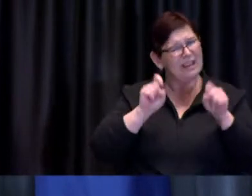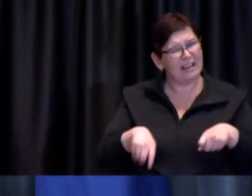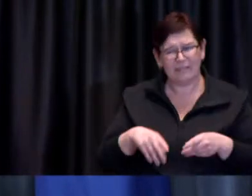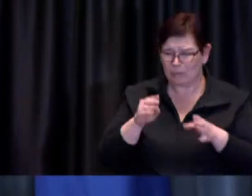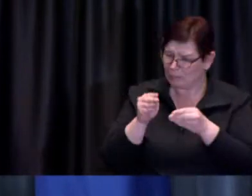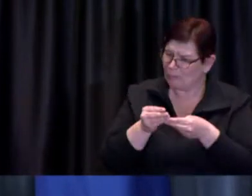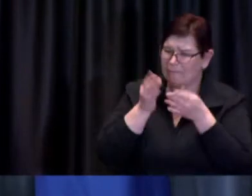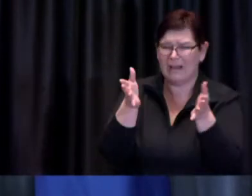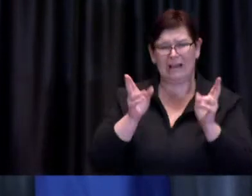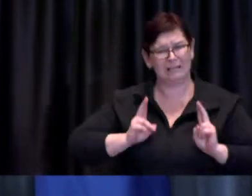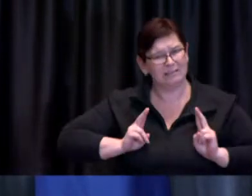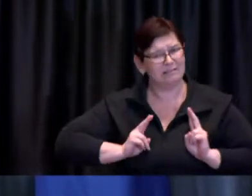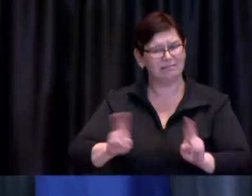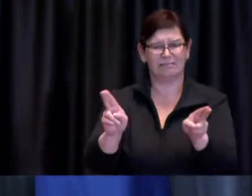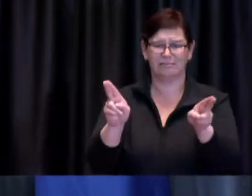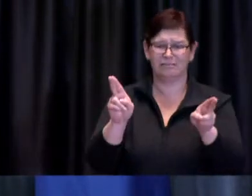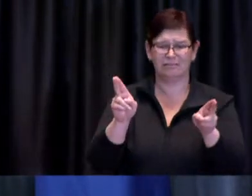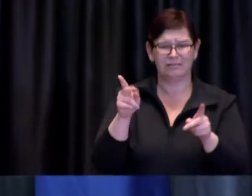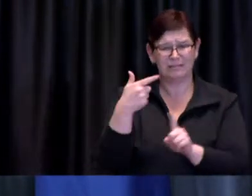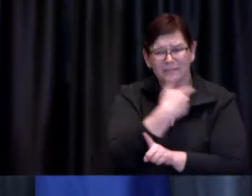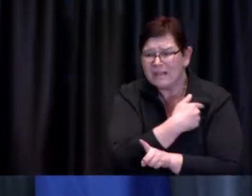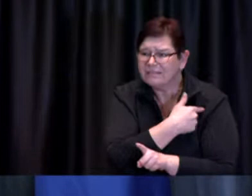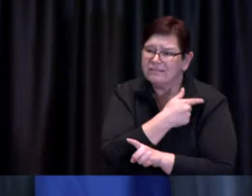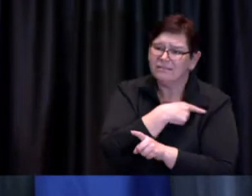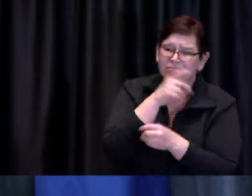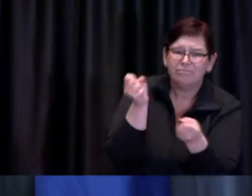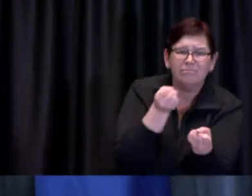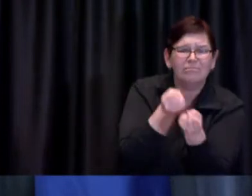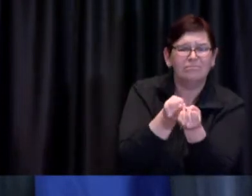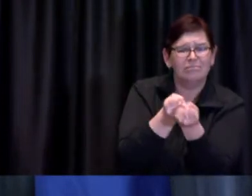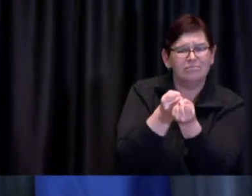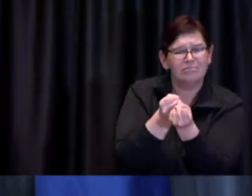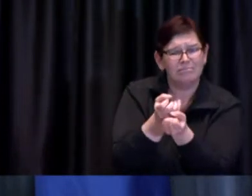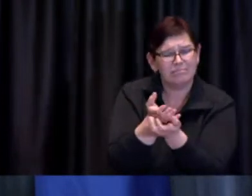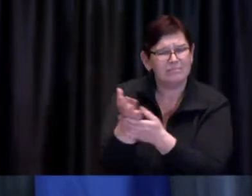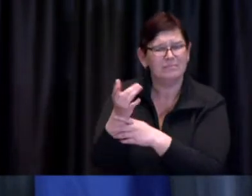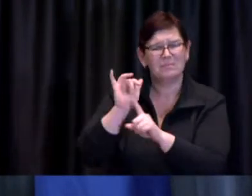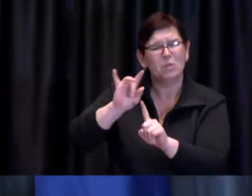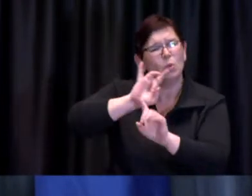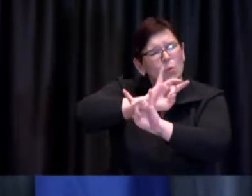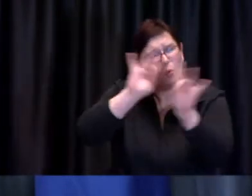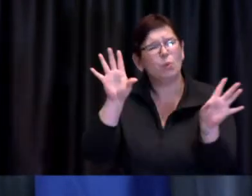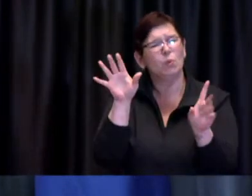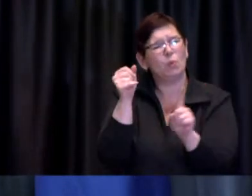vaccination to these hard-hit neighbourhoods because it protects the individuals there and